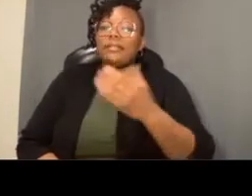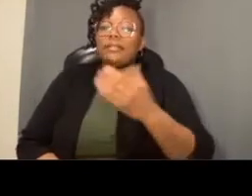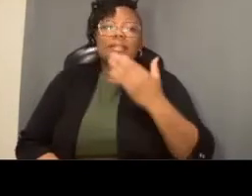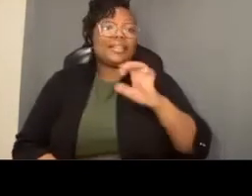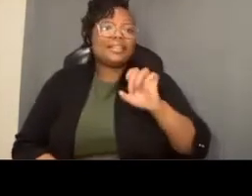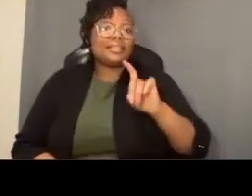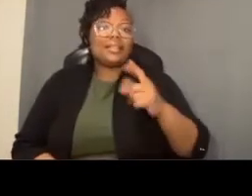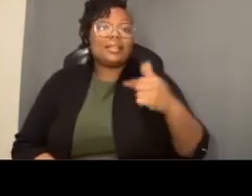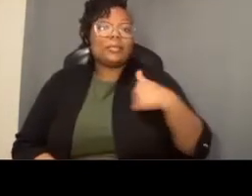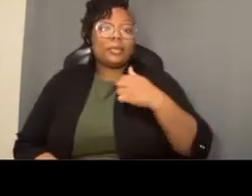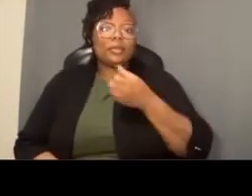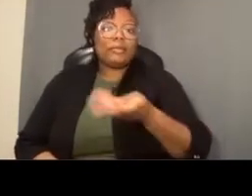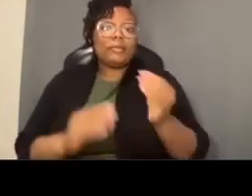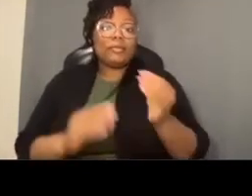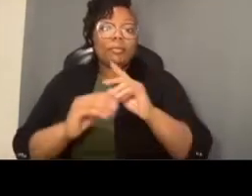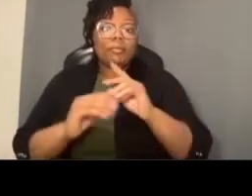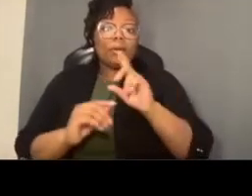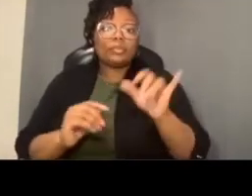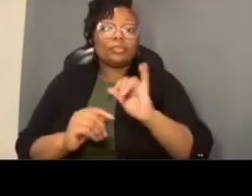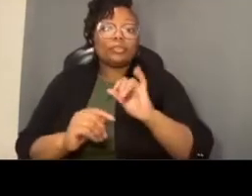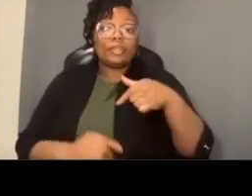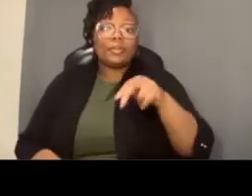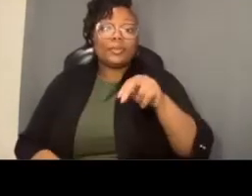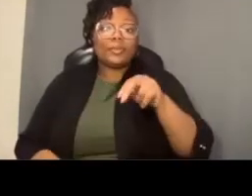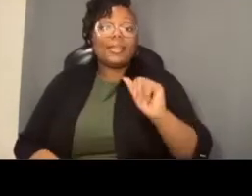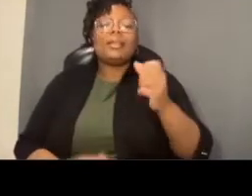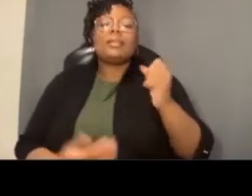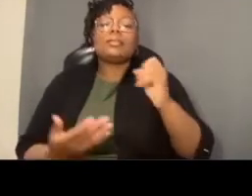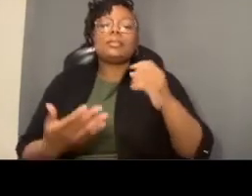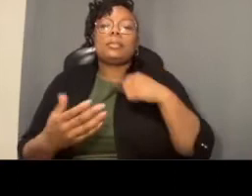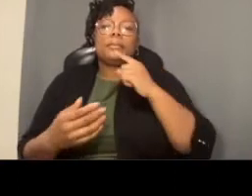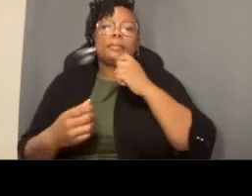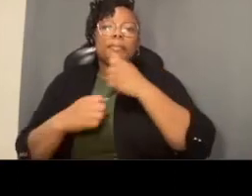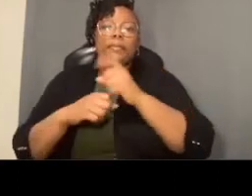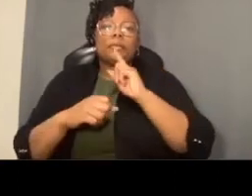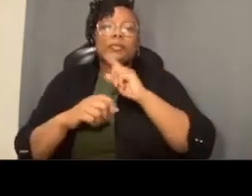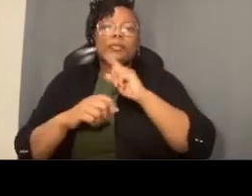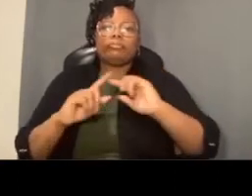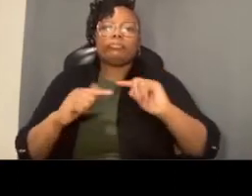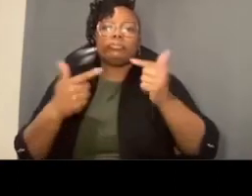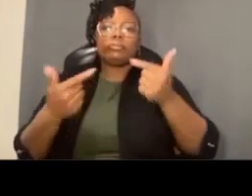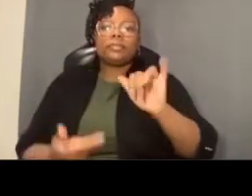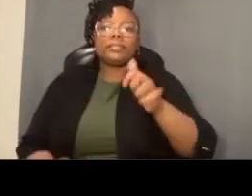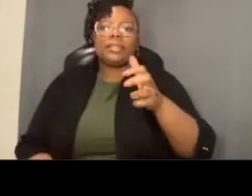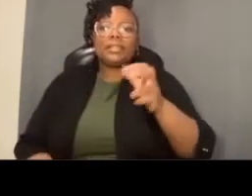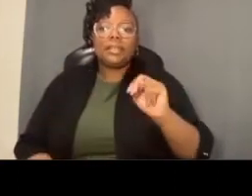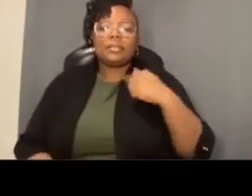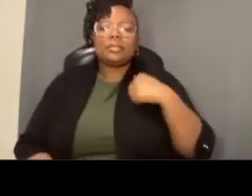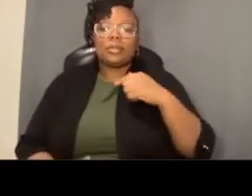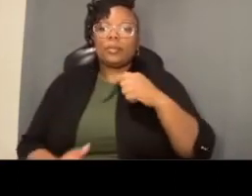a few more questions in before we do our closing remarks thanks charlotte uh thanks ed and will um